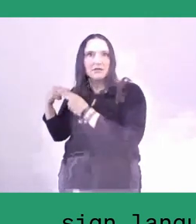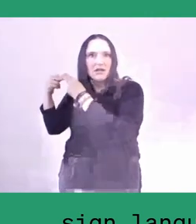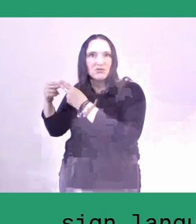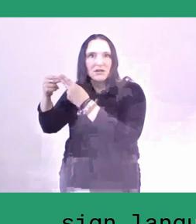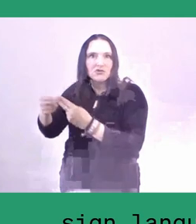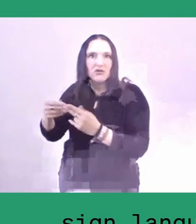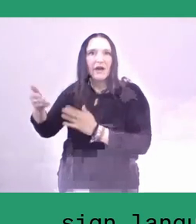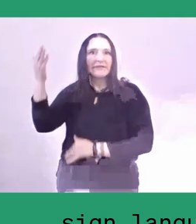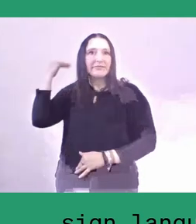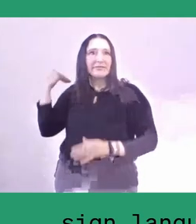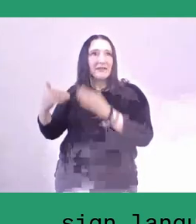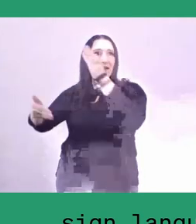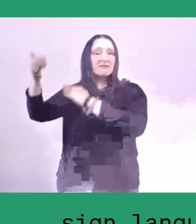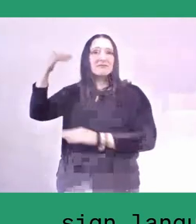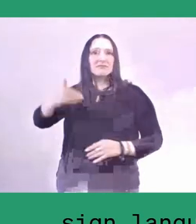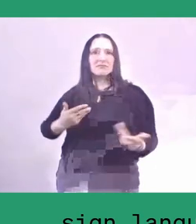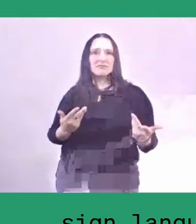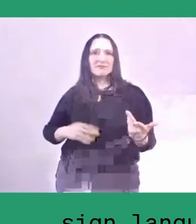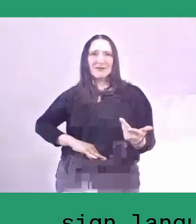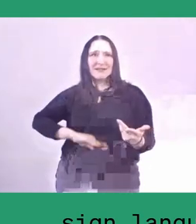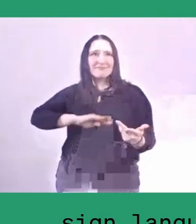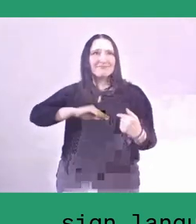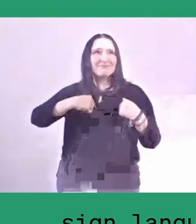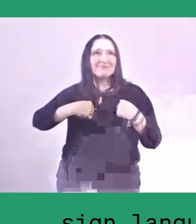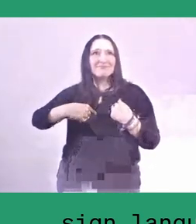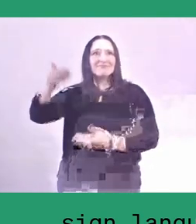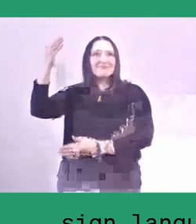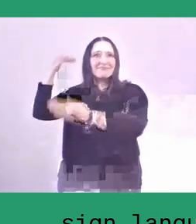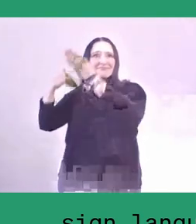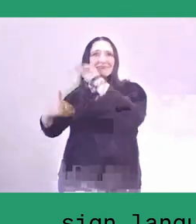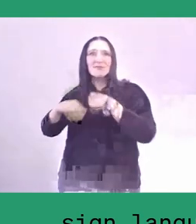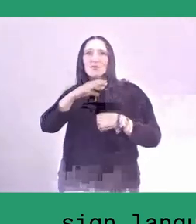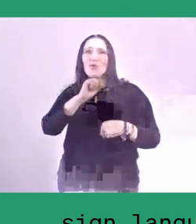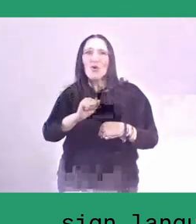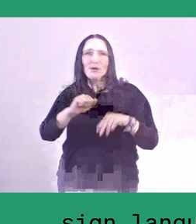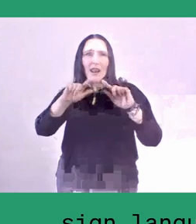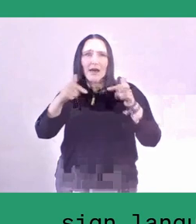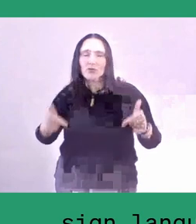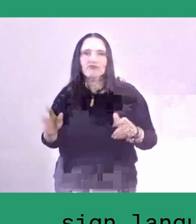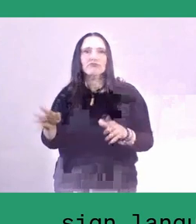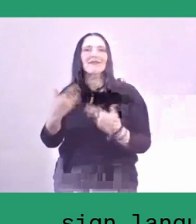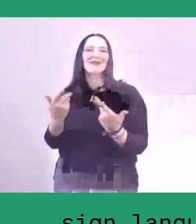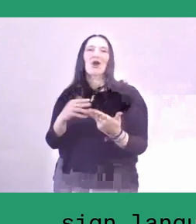not very cool. And they prefer the urban lifestyle as they see on the internet